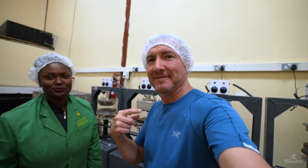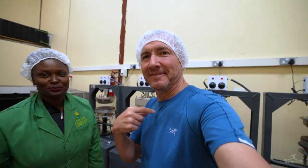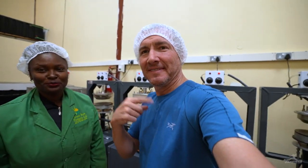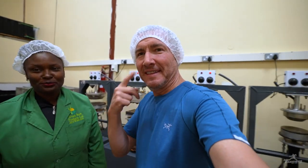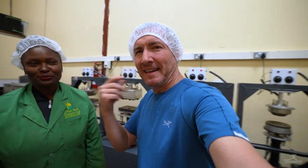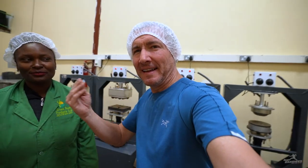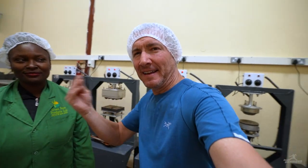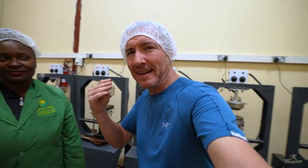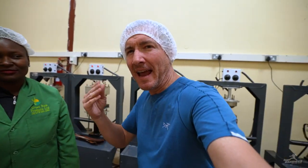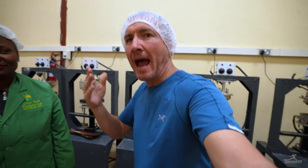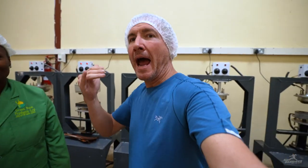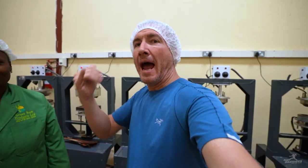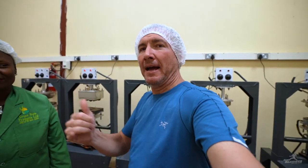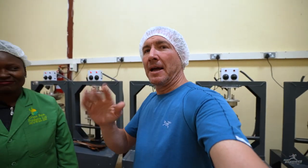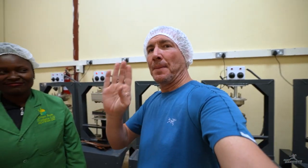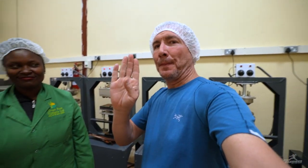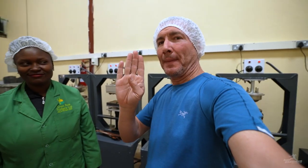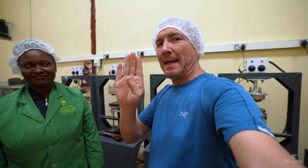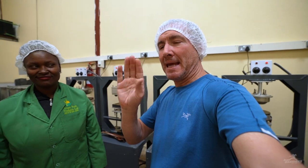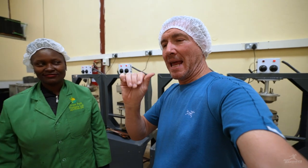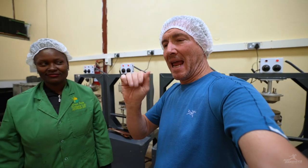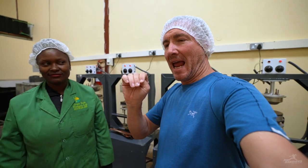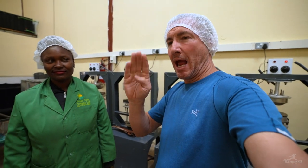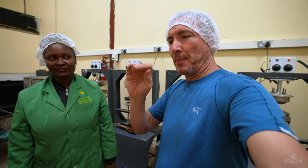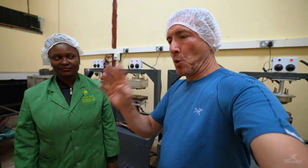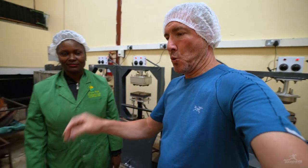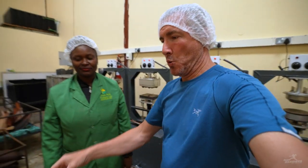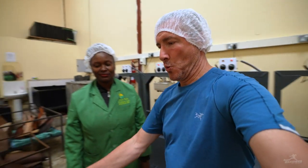Interesting! Now, let's see how you work with the bamboo.